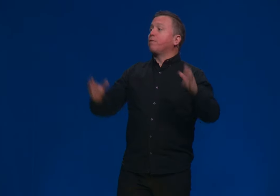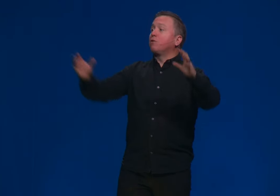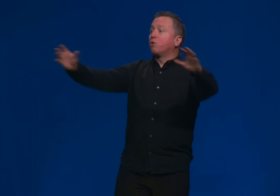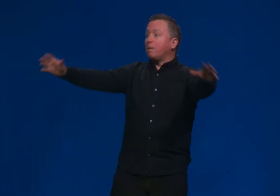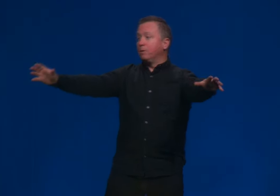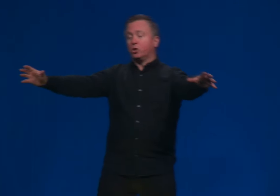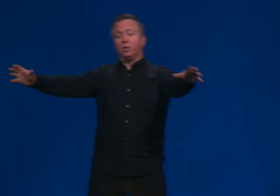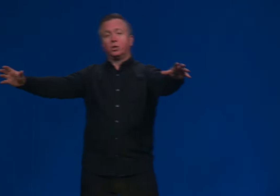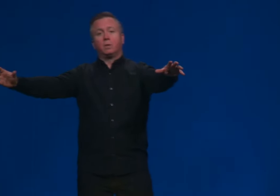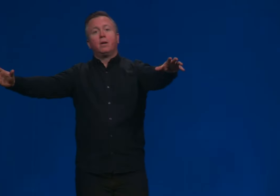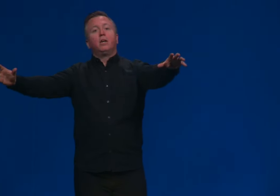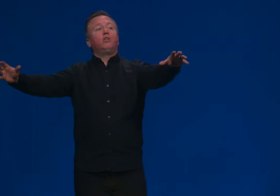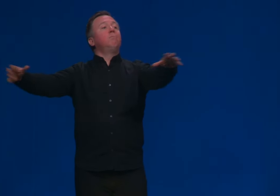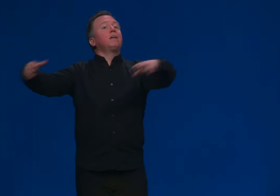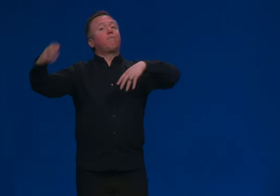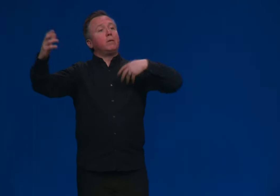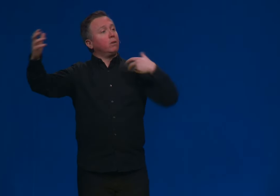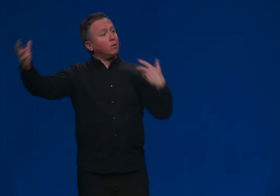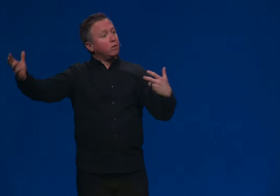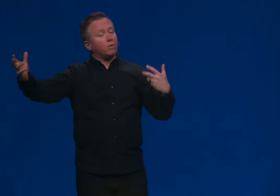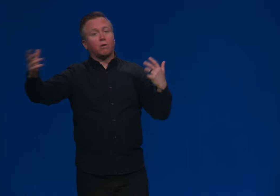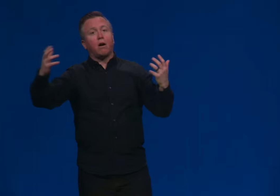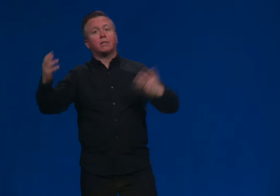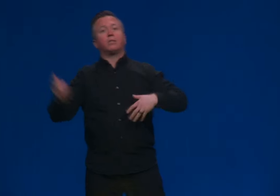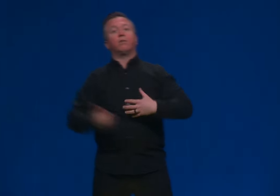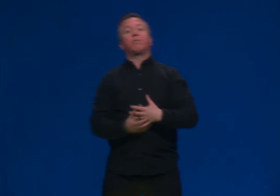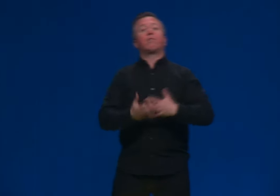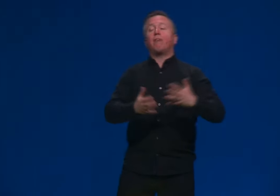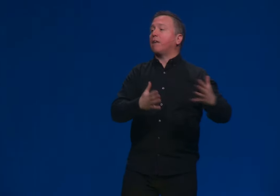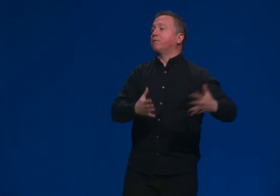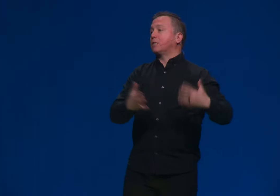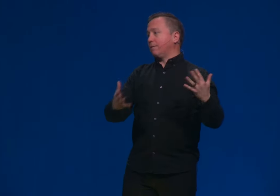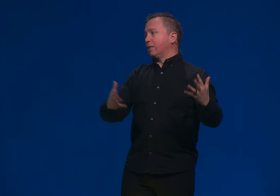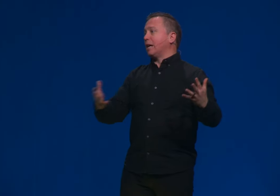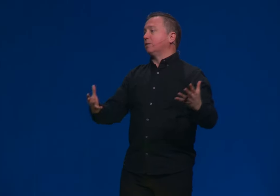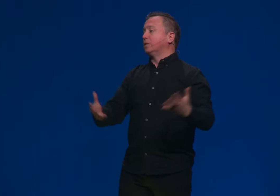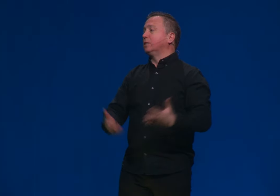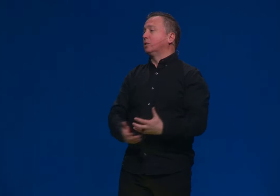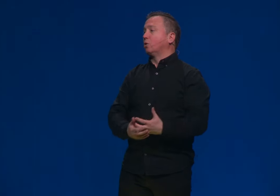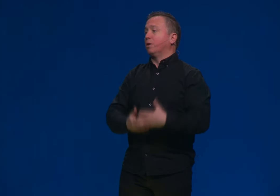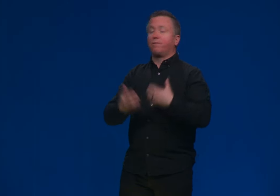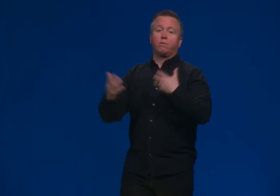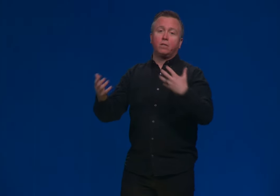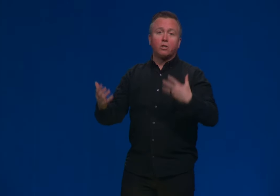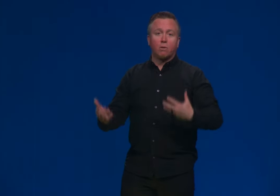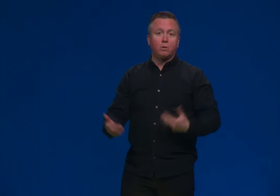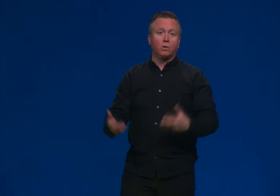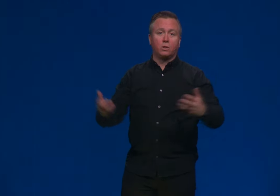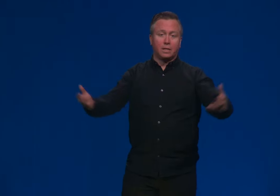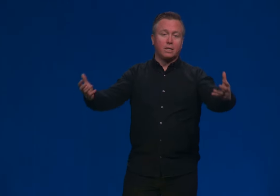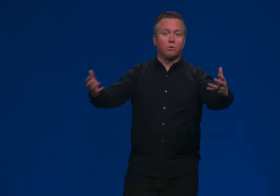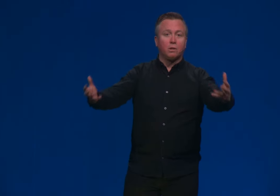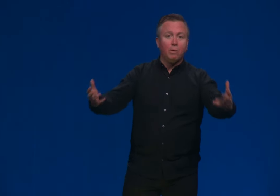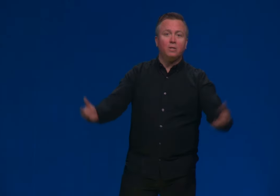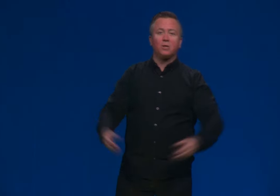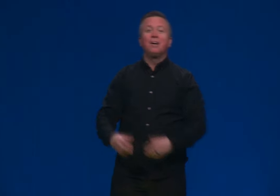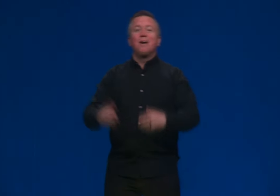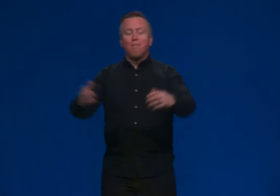Now, if you grew up in church, you may have been heard or taught that the Earth is 5 to 7000 years old. And if you didn't grow up in church, that sounds really weird to you.